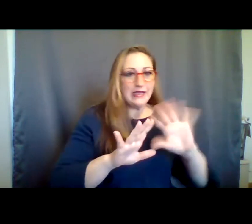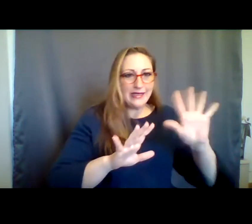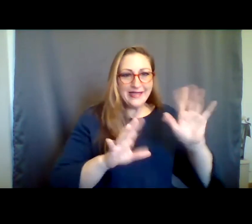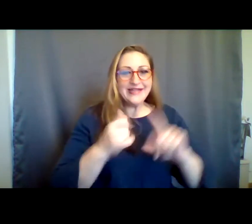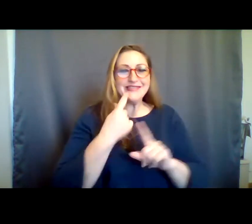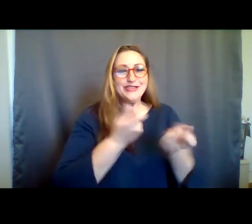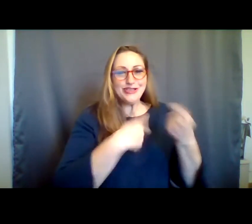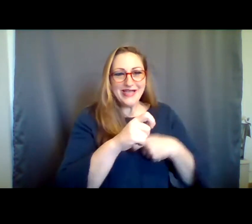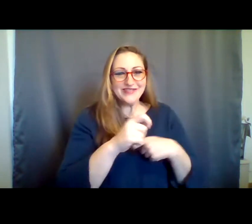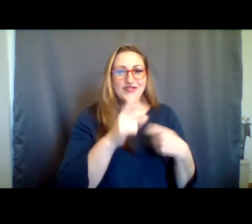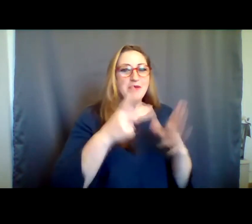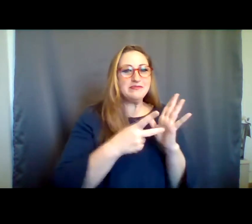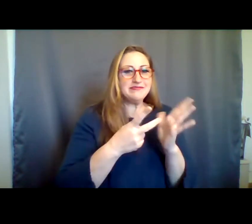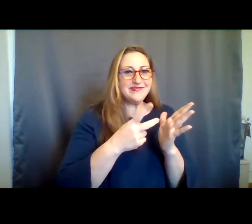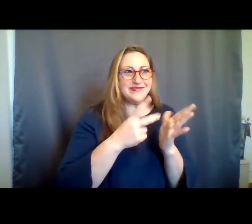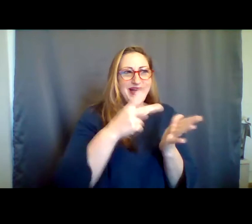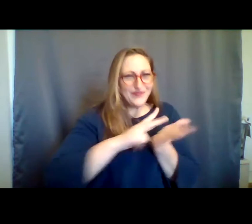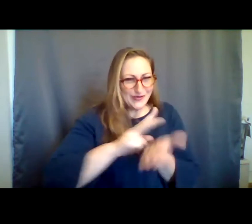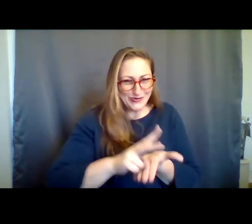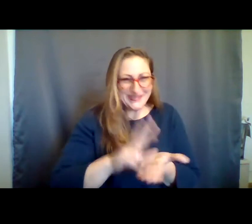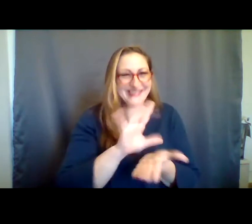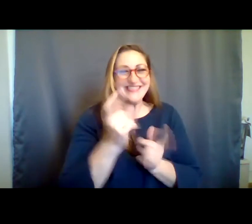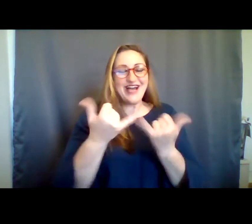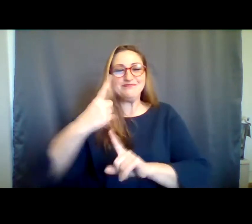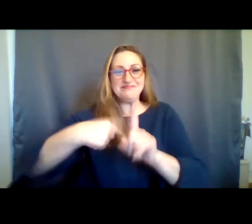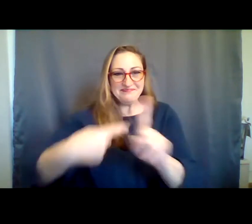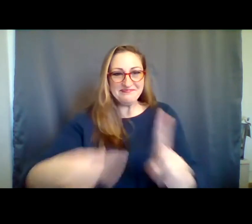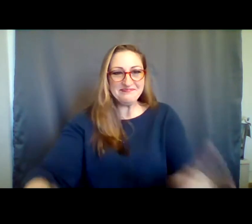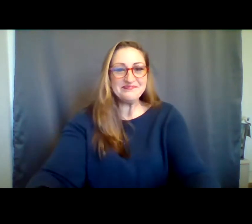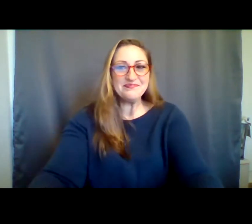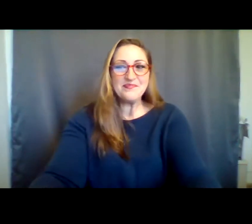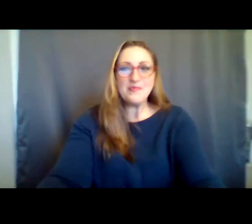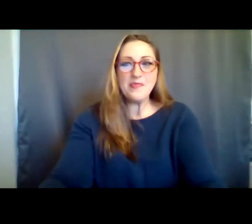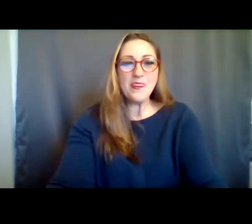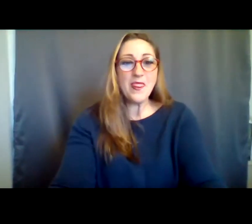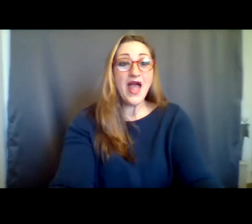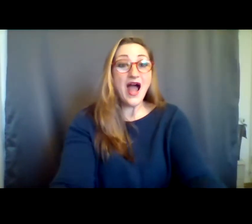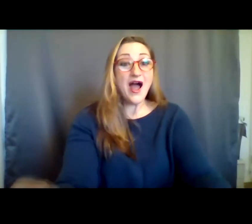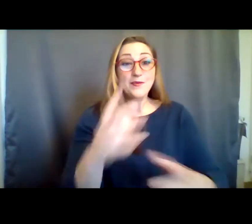we're moving to monthly, spoiler alert! I'm Sarah, Research and Advocacy Assistant.